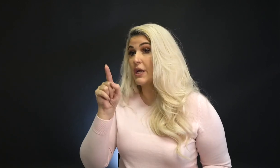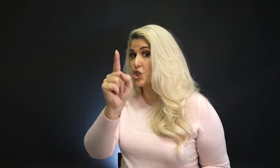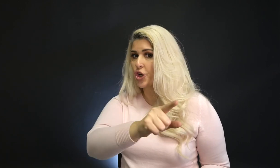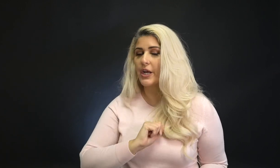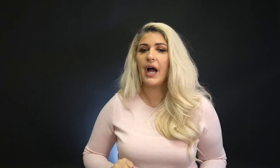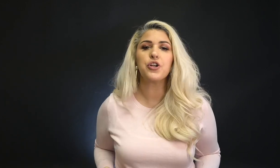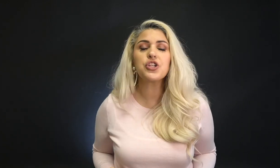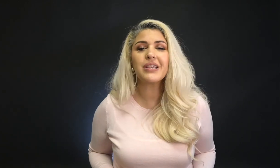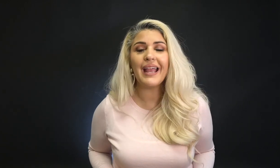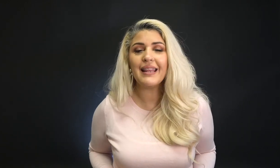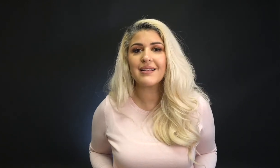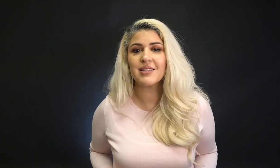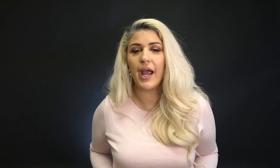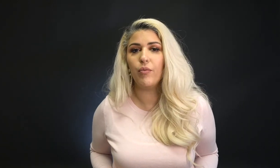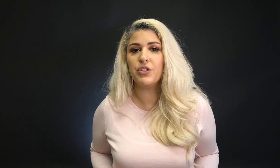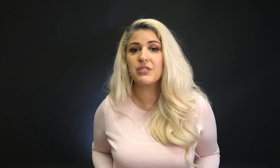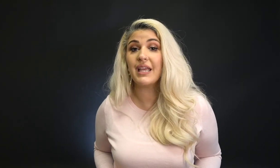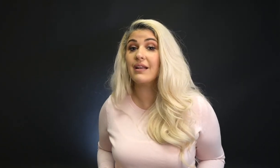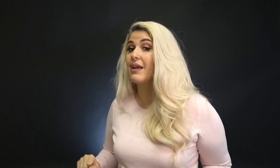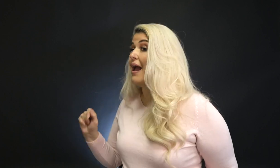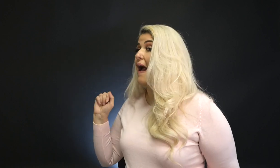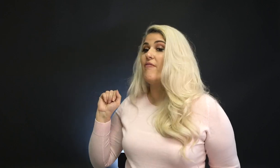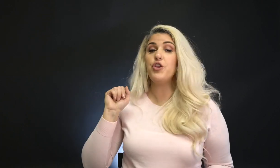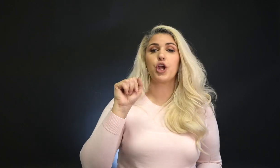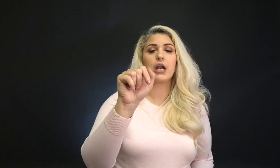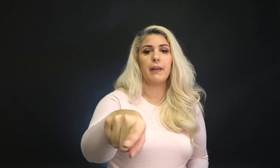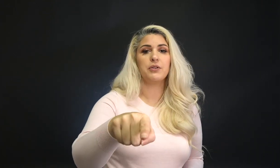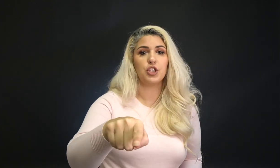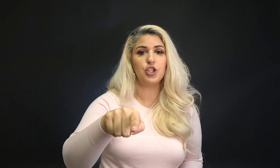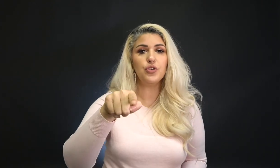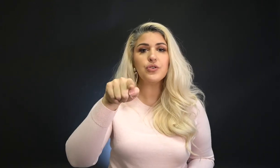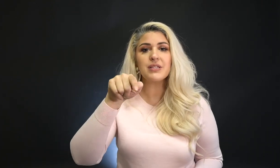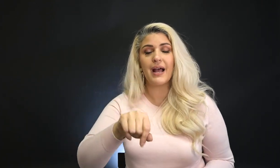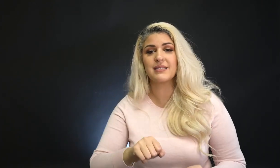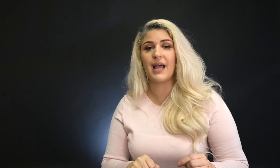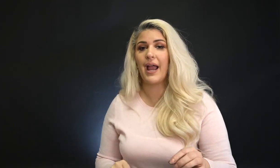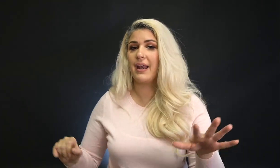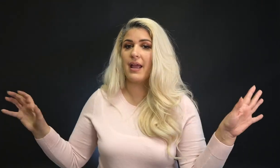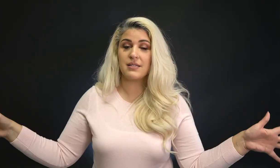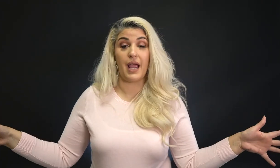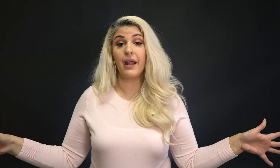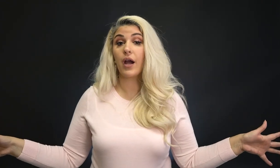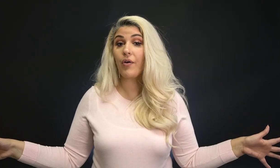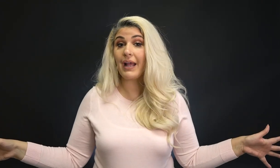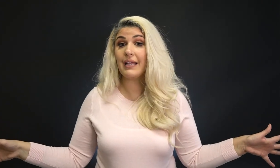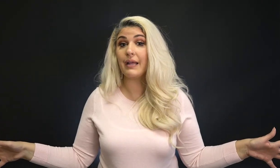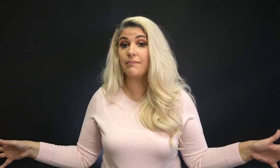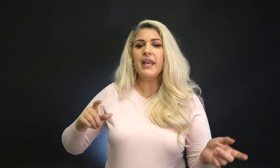because you're gonna understand that sign when you see it. And then you're gonna be able to use that sign and sign it correctly.